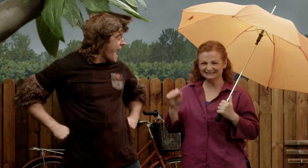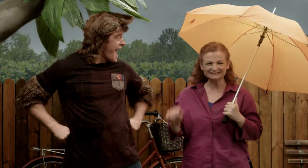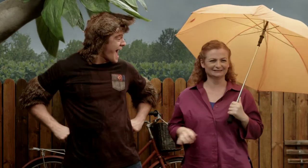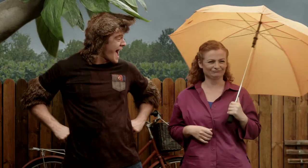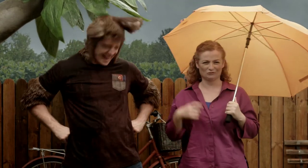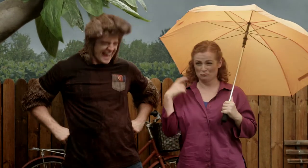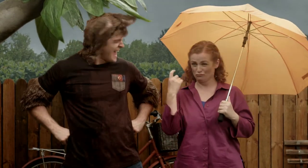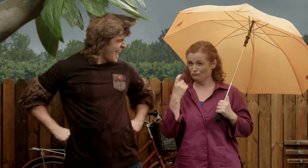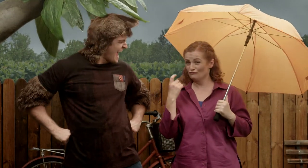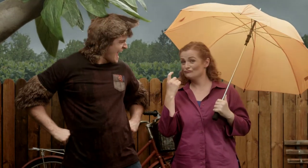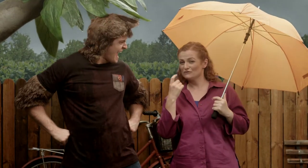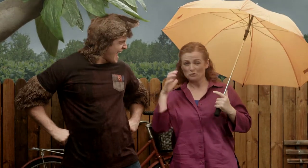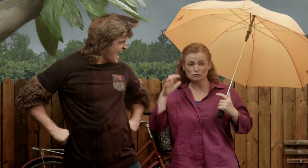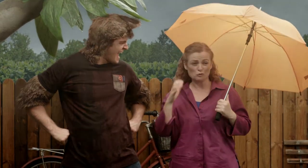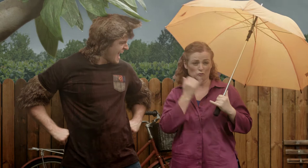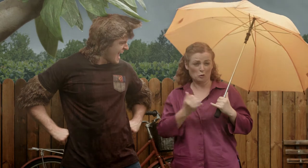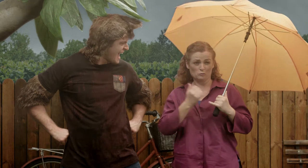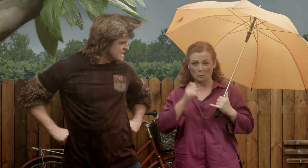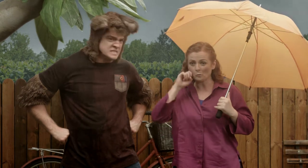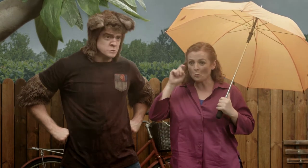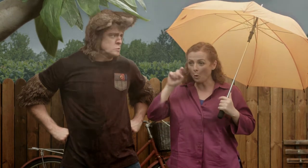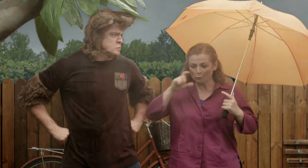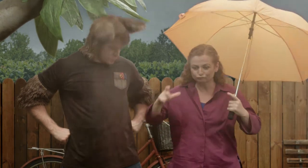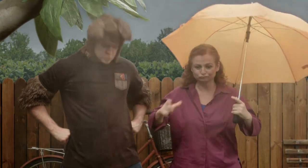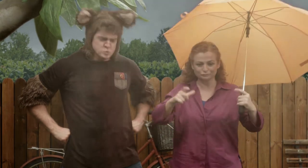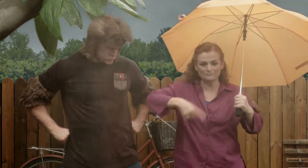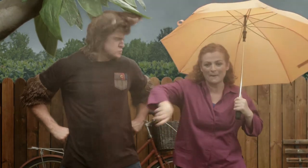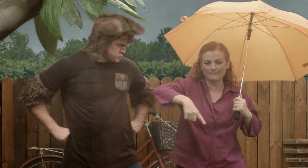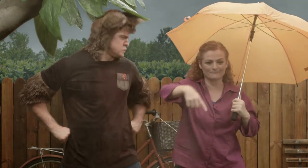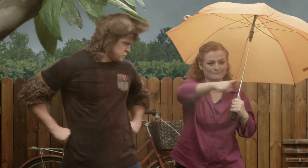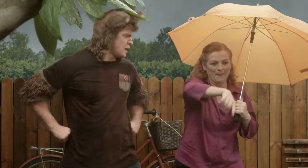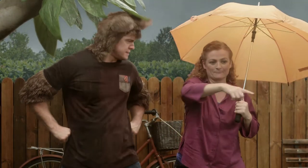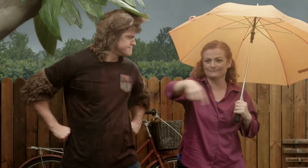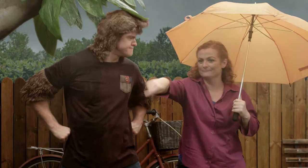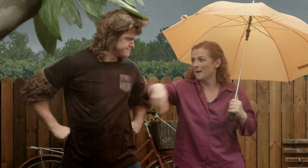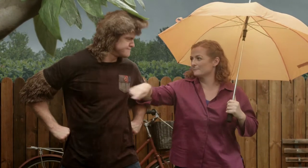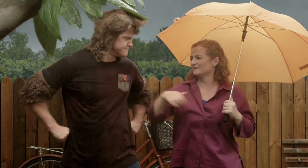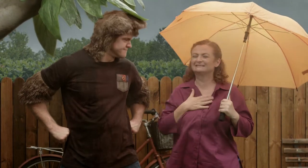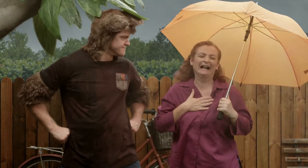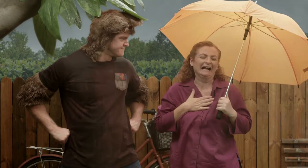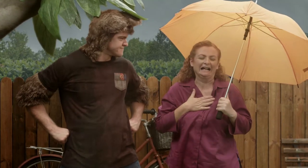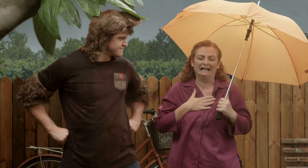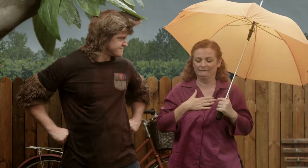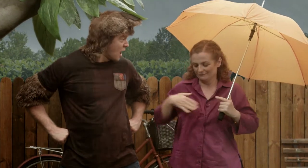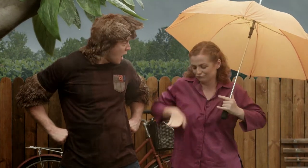Yes they will, and hopefully if we get enough rain we'll be able to get some puddles in the backyard,